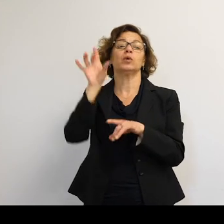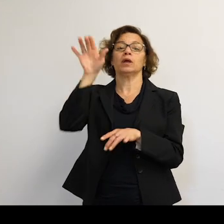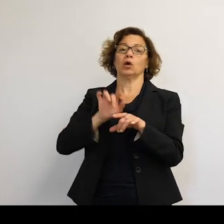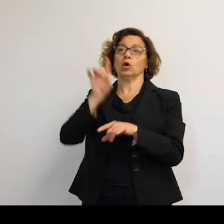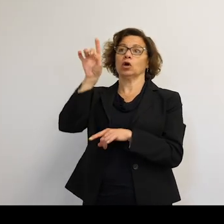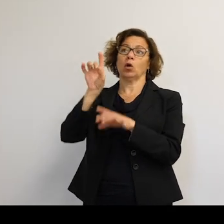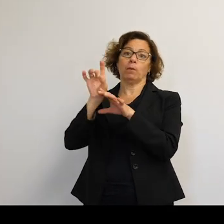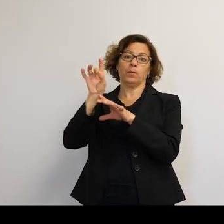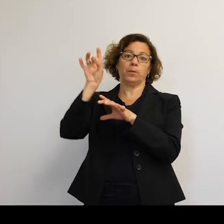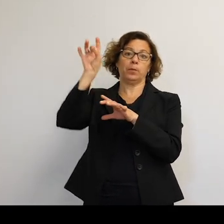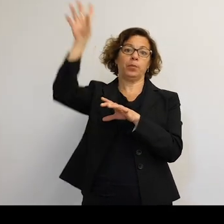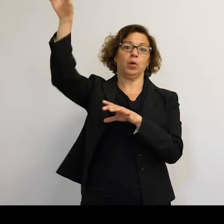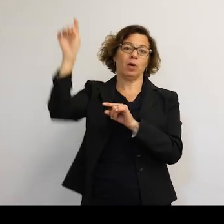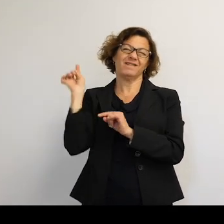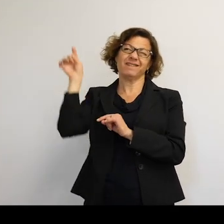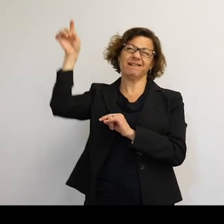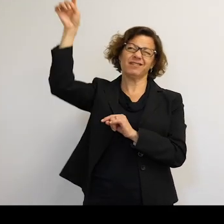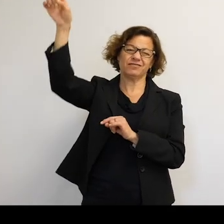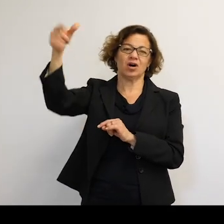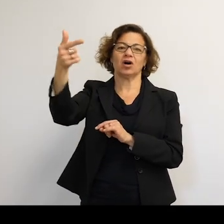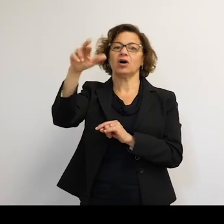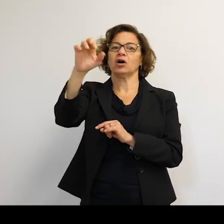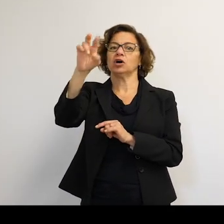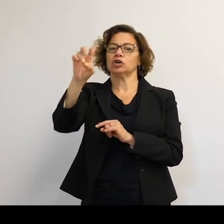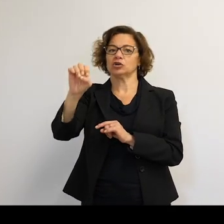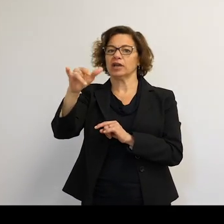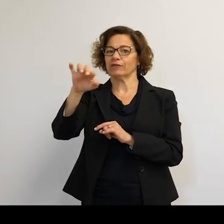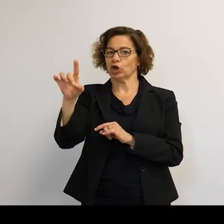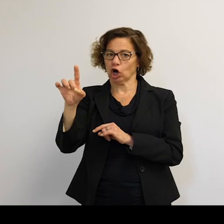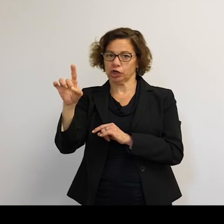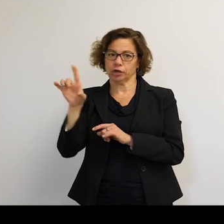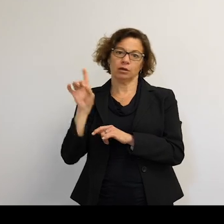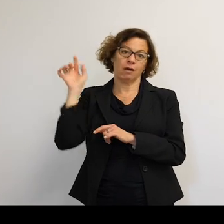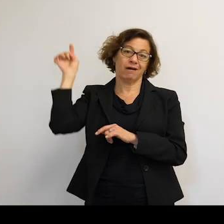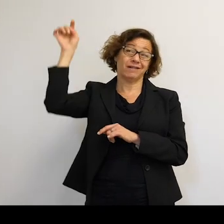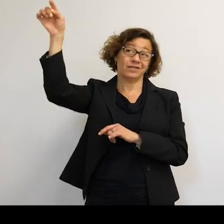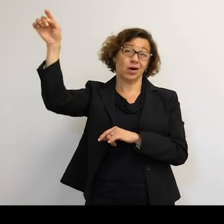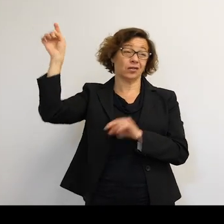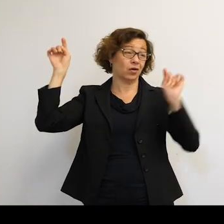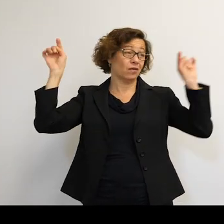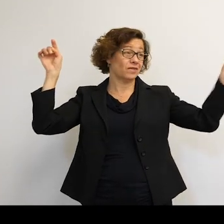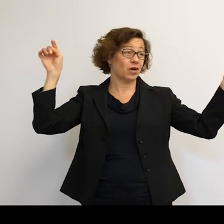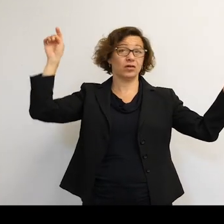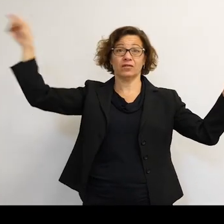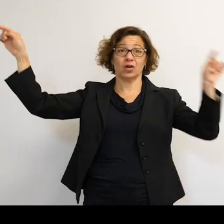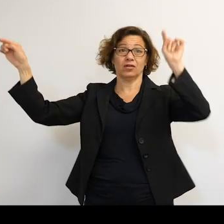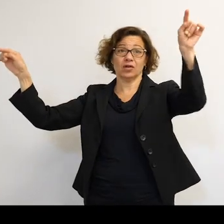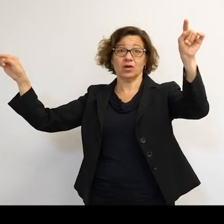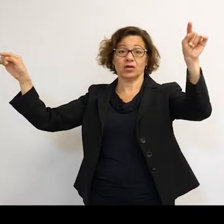to what's called a graveyard orbit. So try and send them out a bit further. So they're in a nice circular orbit not doing